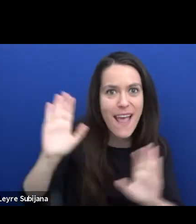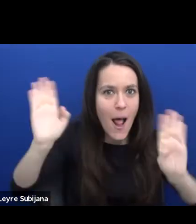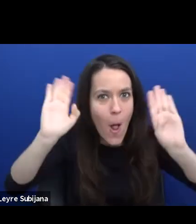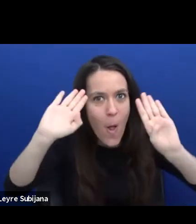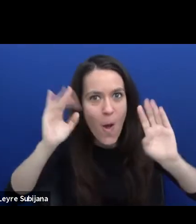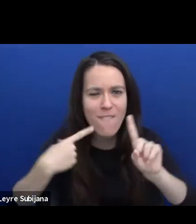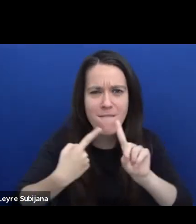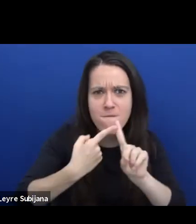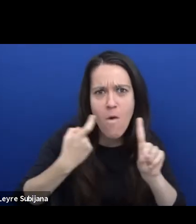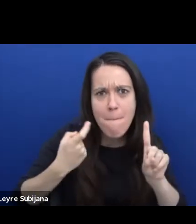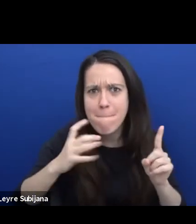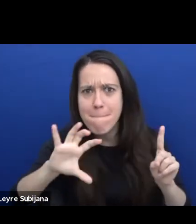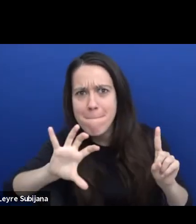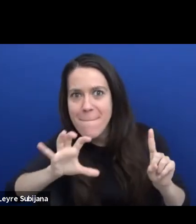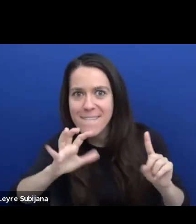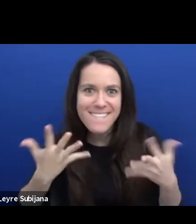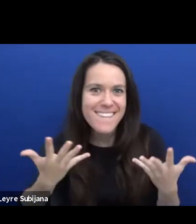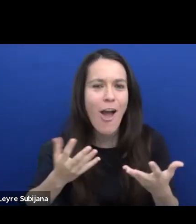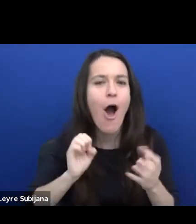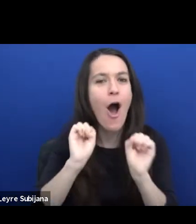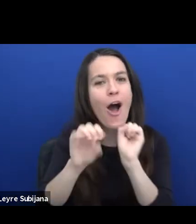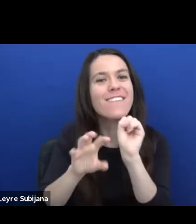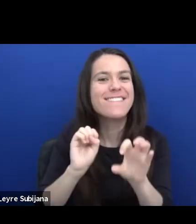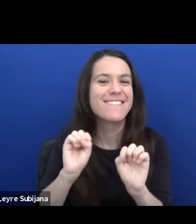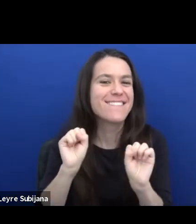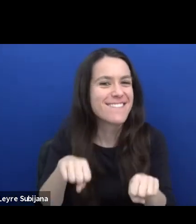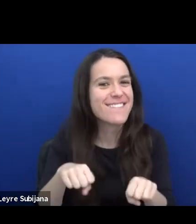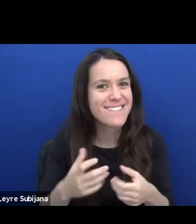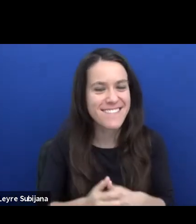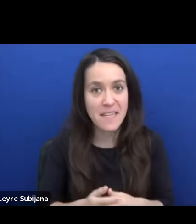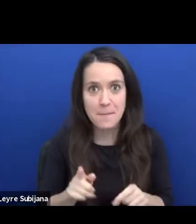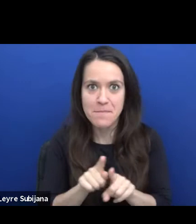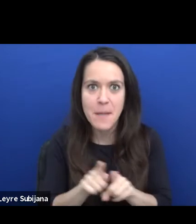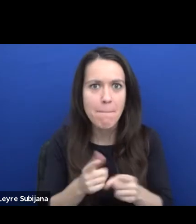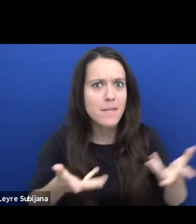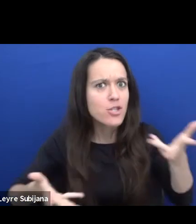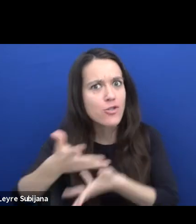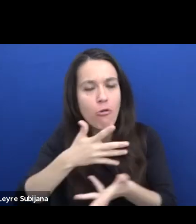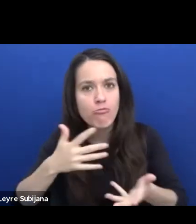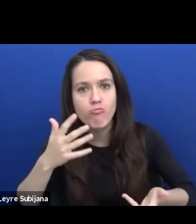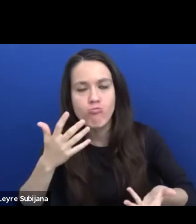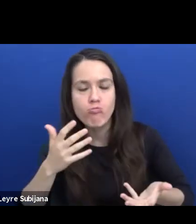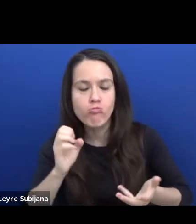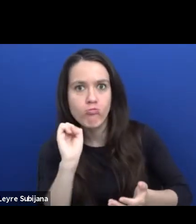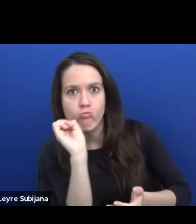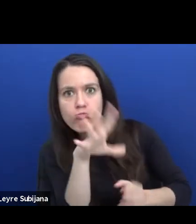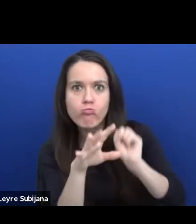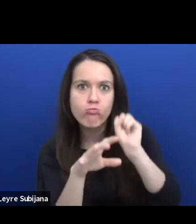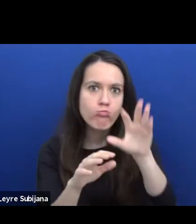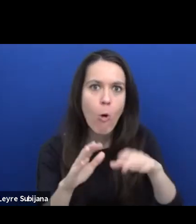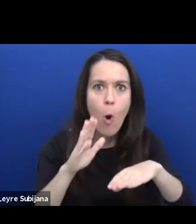And of course you are welcome to join the discussion with us. For this, you can use the comment sections